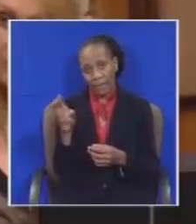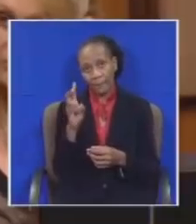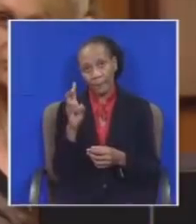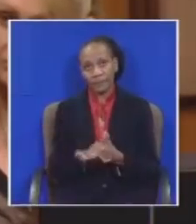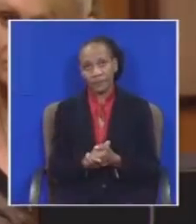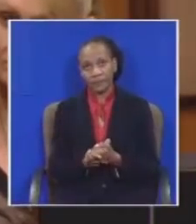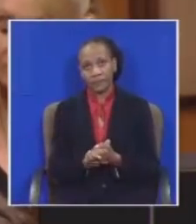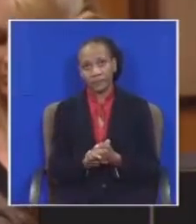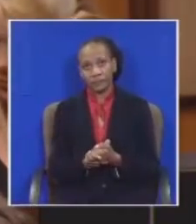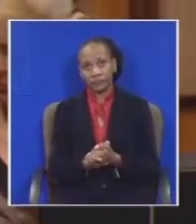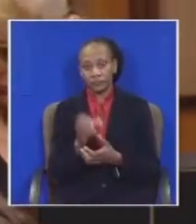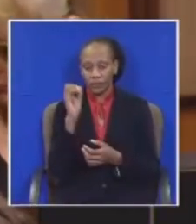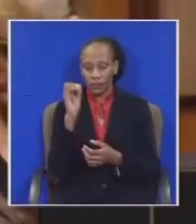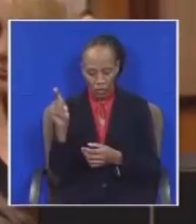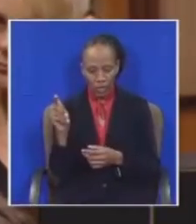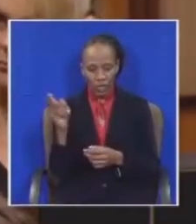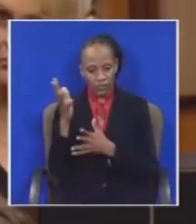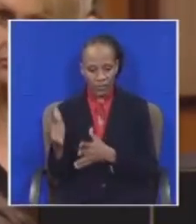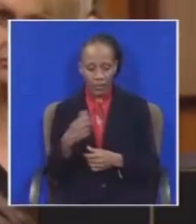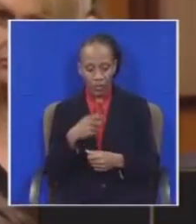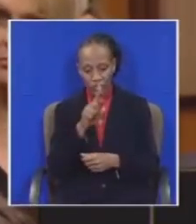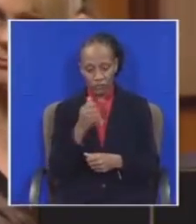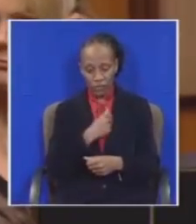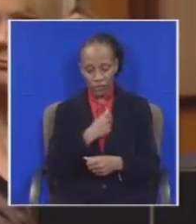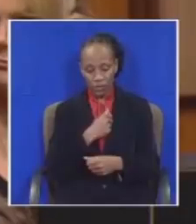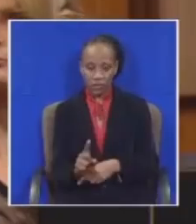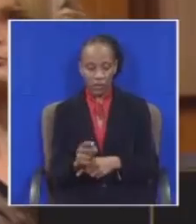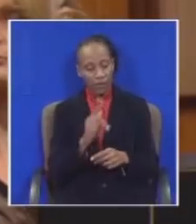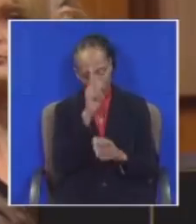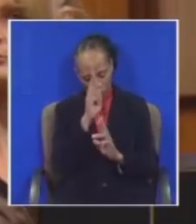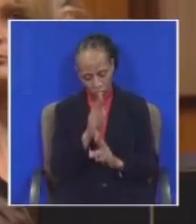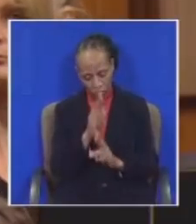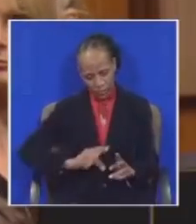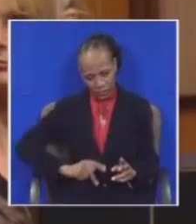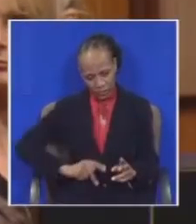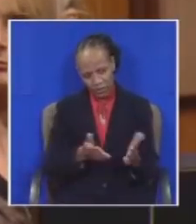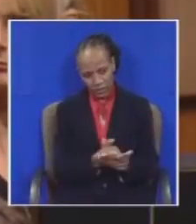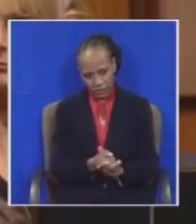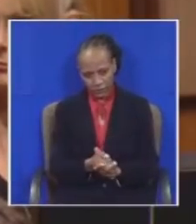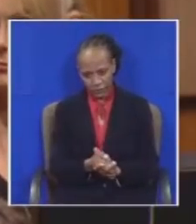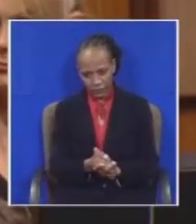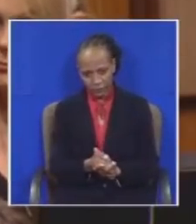Honorable speaker I will withdraw that one, my question is honorable president when I'm going to put our country first before